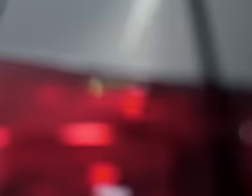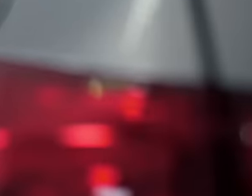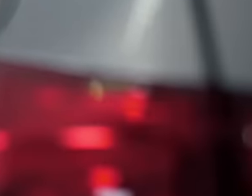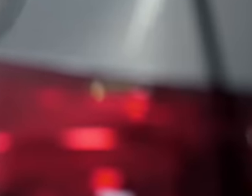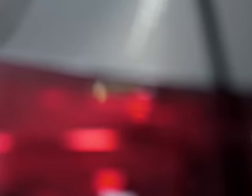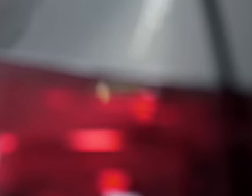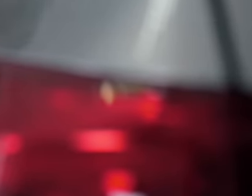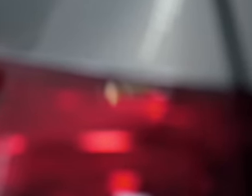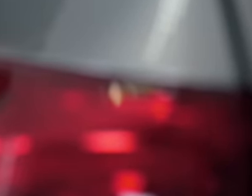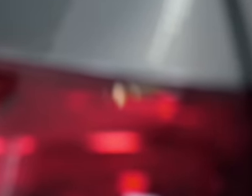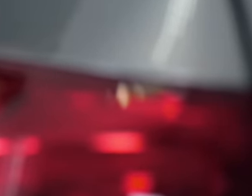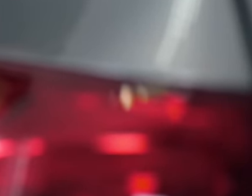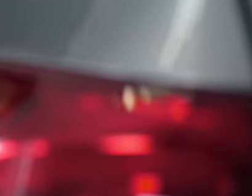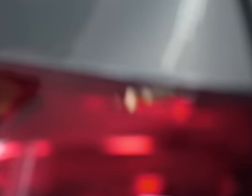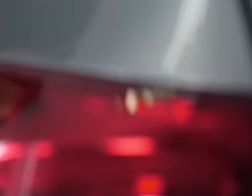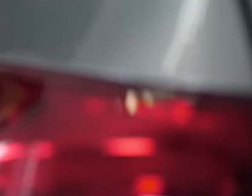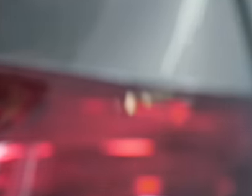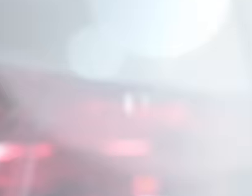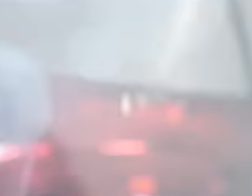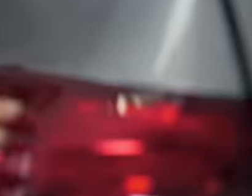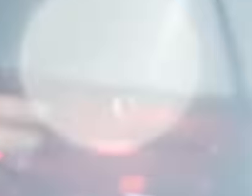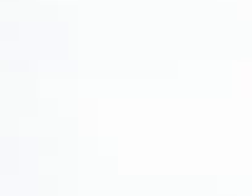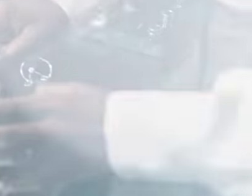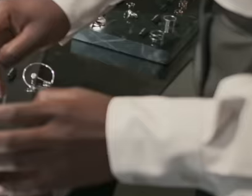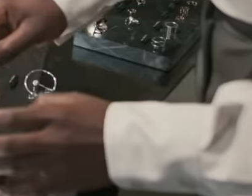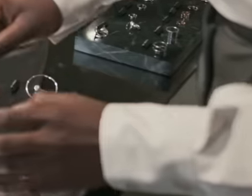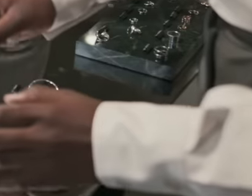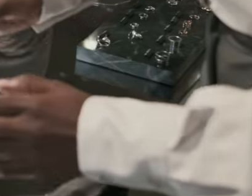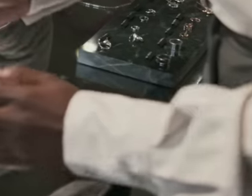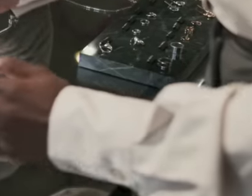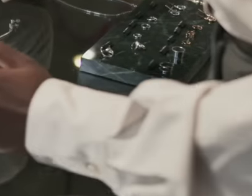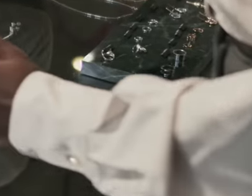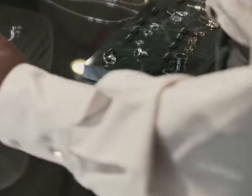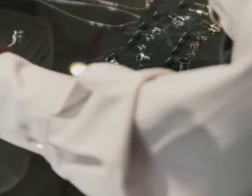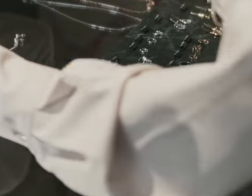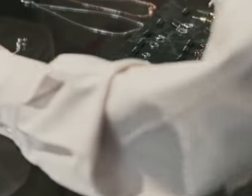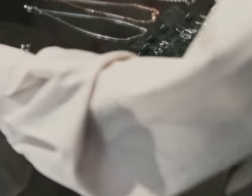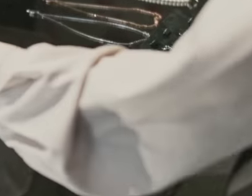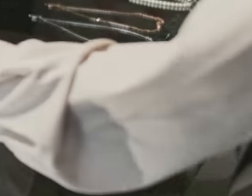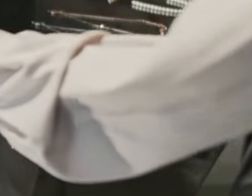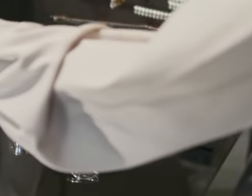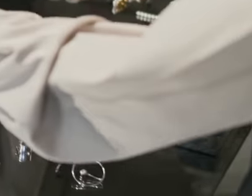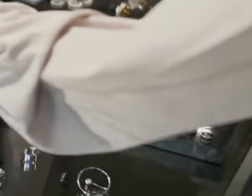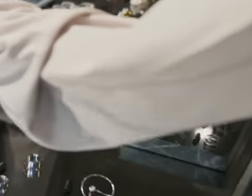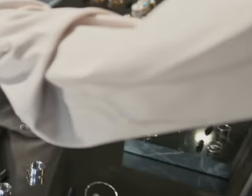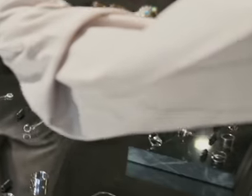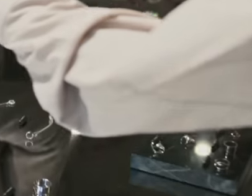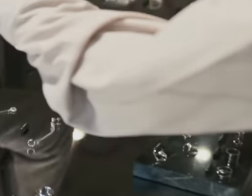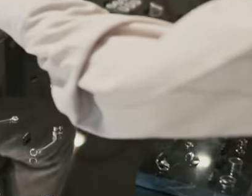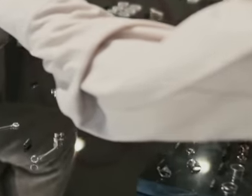great privileges and salaries. Like no one else. in Mexico and today they are fighting with everything